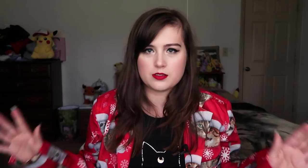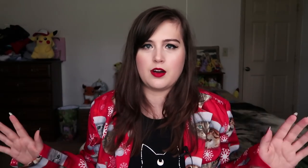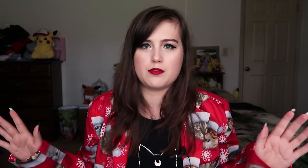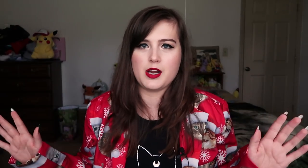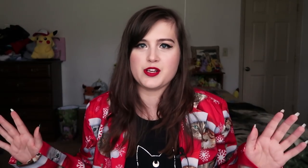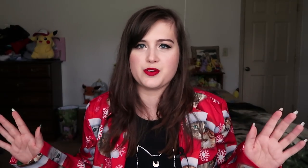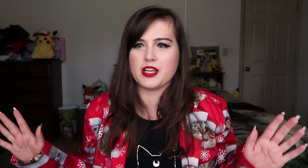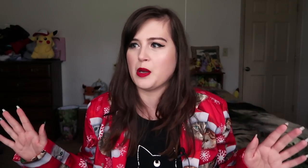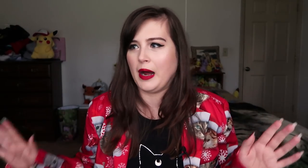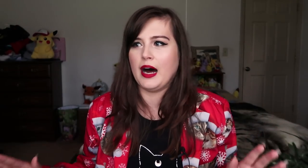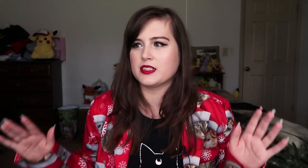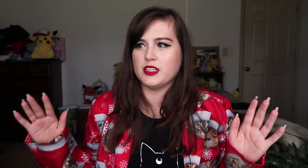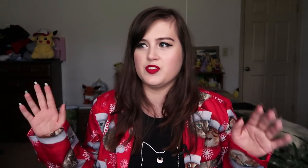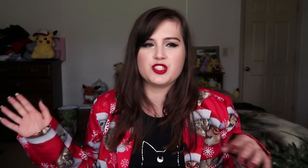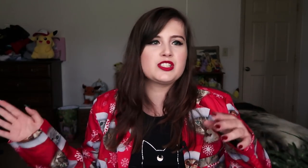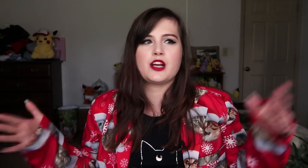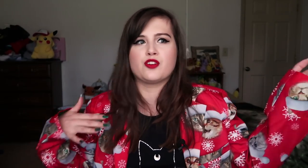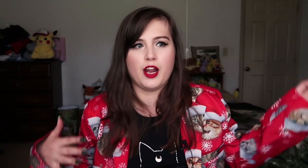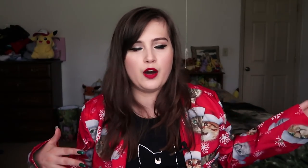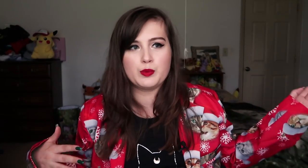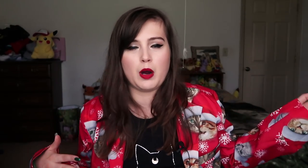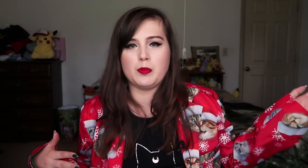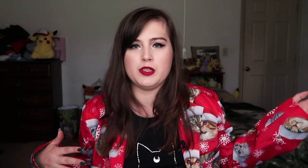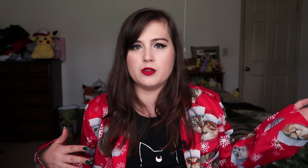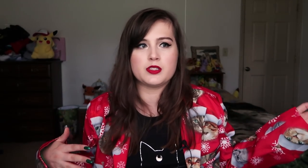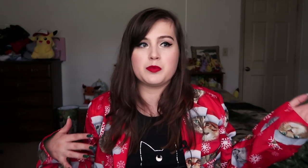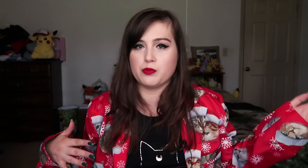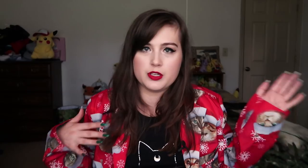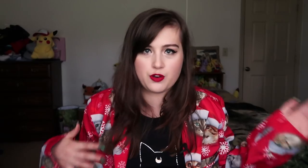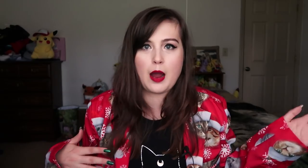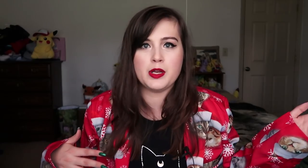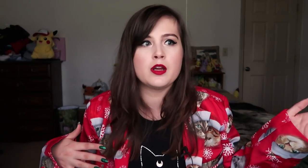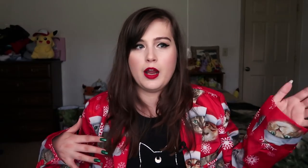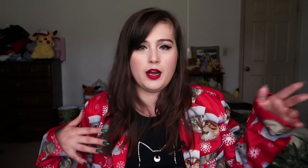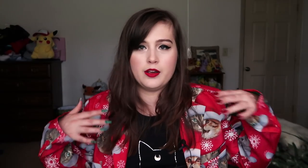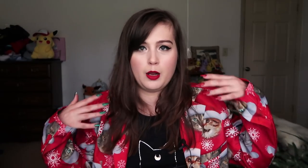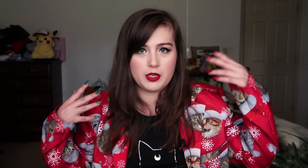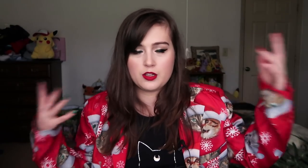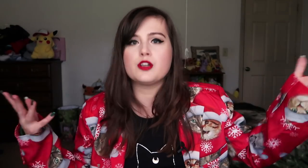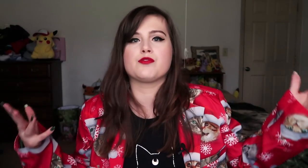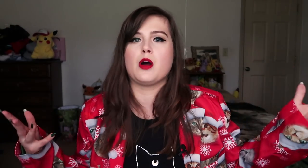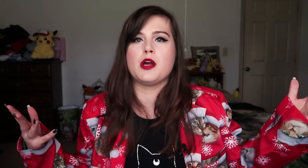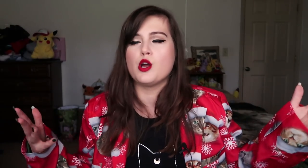I still have my issues in the past. Even just yesterday, I was probably doing something really crappy and I'm gonna learn from it,